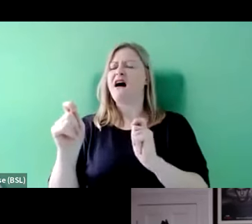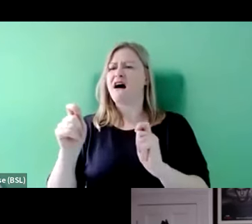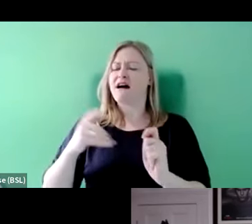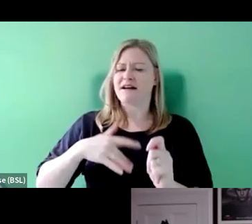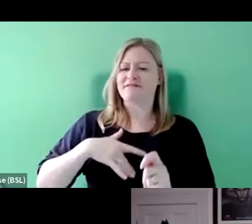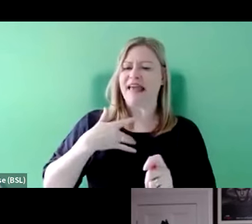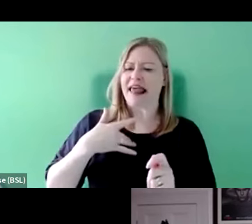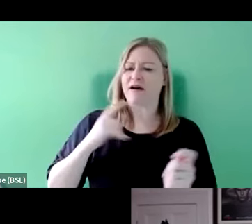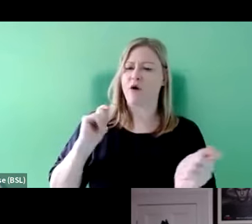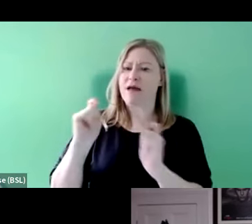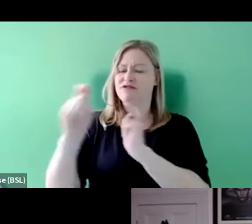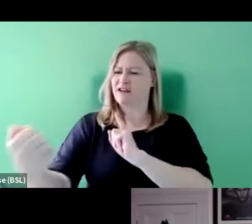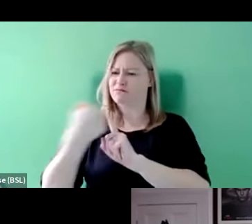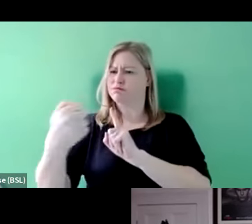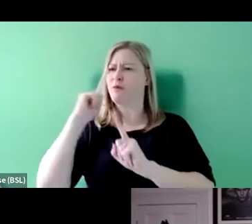without them even realising it.